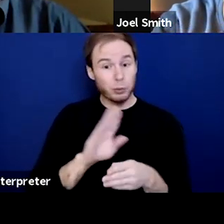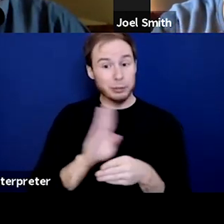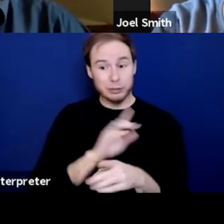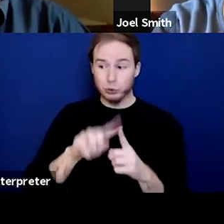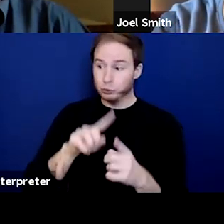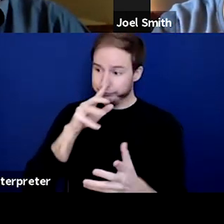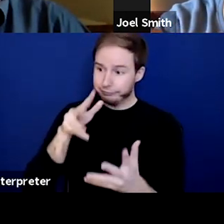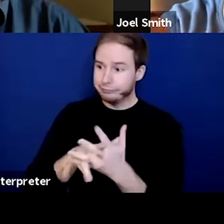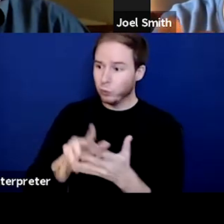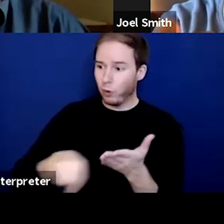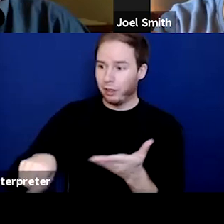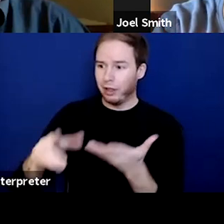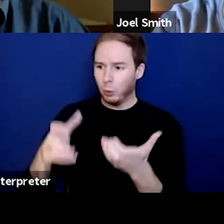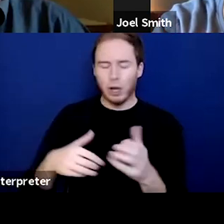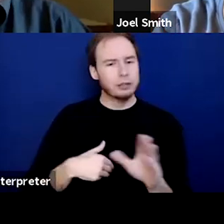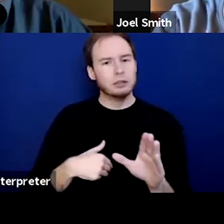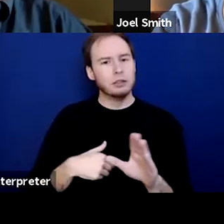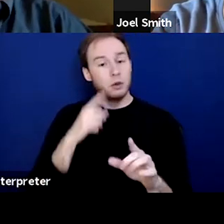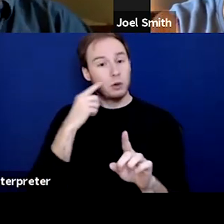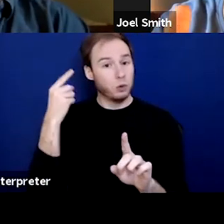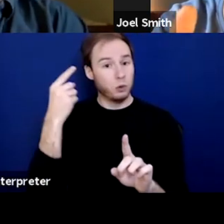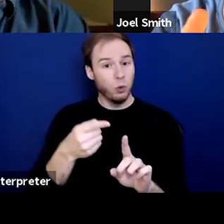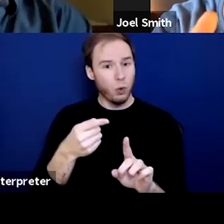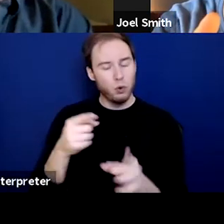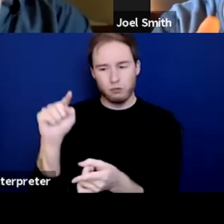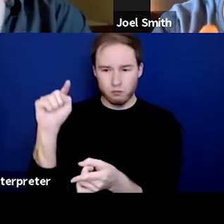The goal is really to reduce the harm